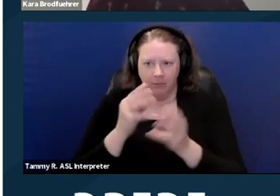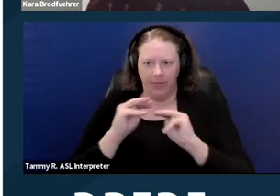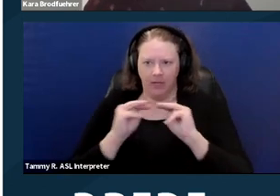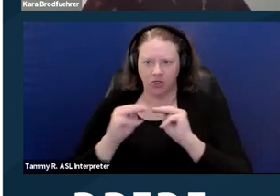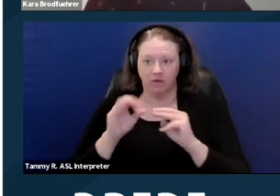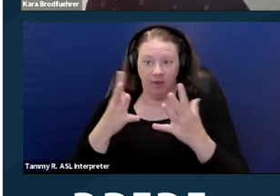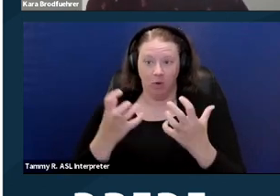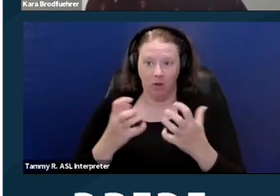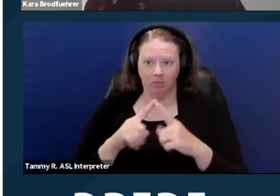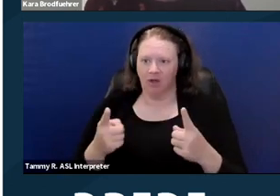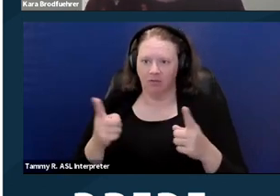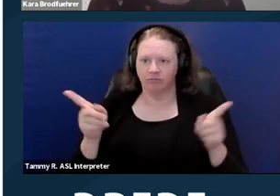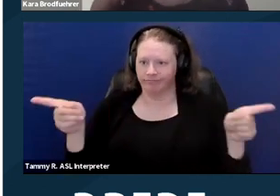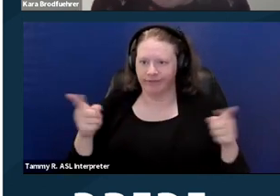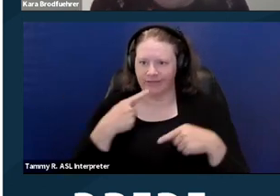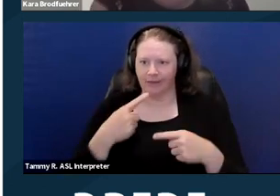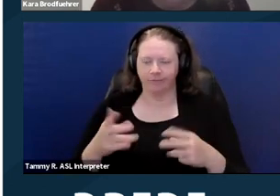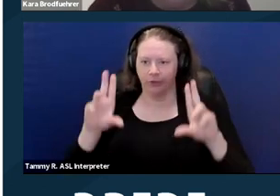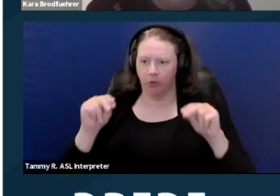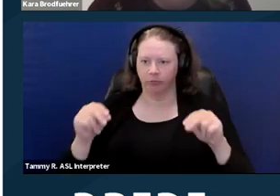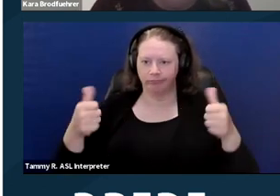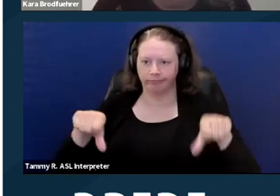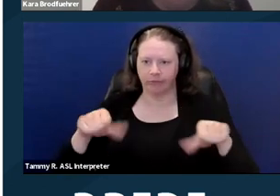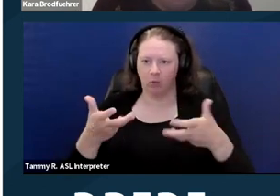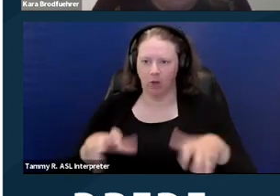but they also refuse in this hypothetical. Next slide.